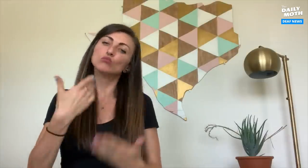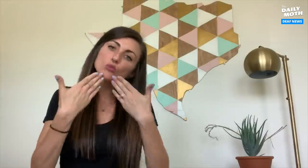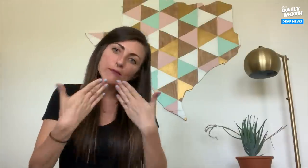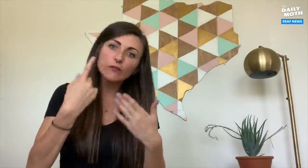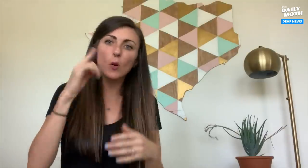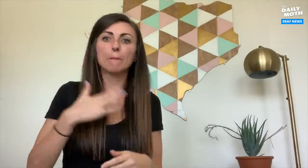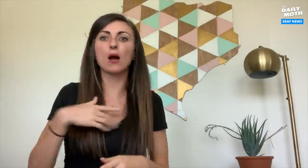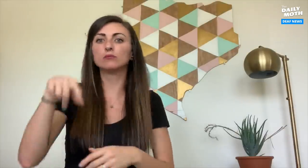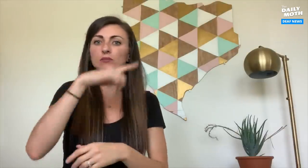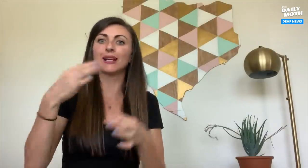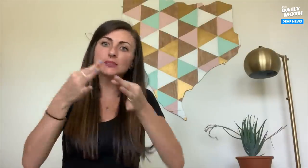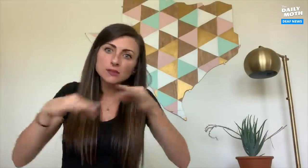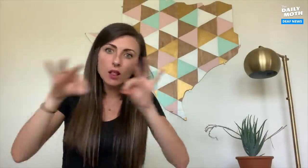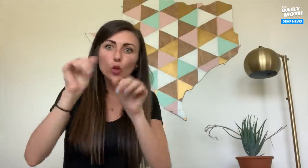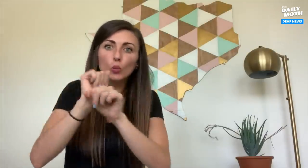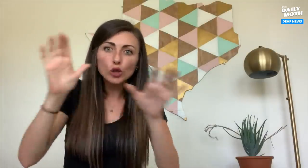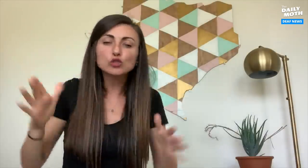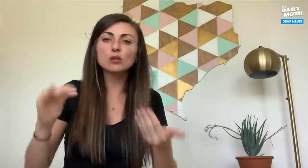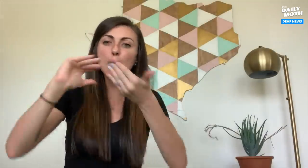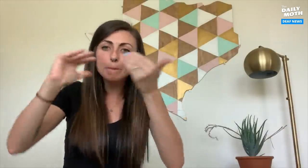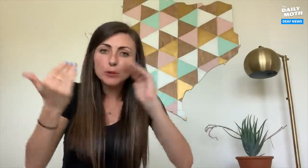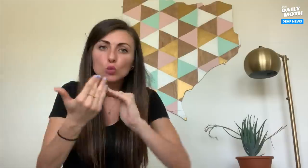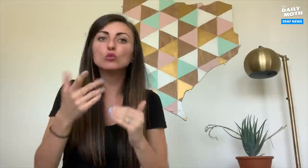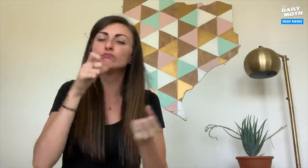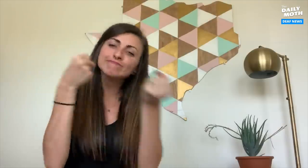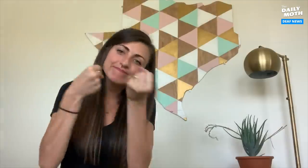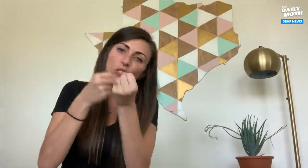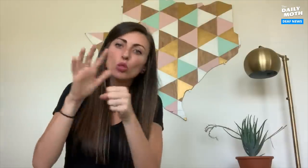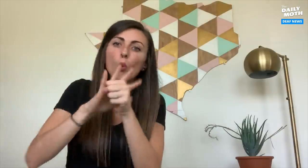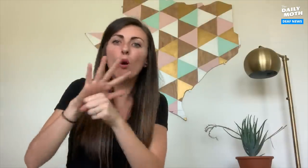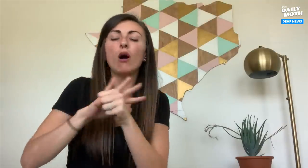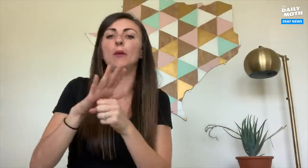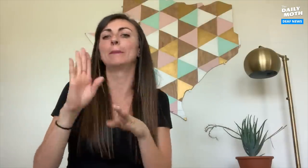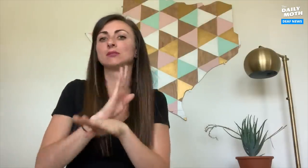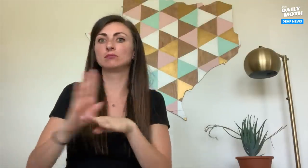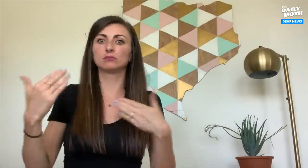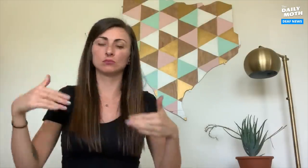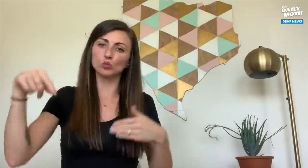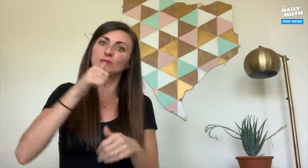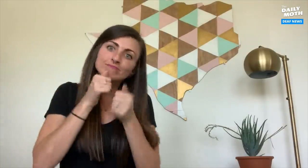I'm truly grateful for my essential workers and our community that has been supportive to its local businesses.